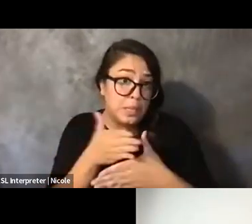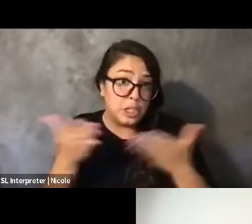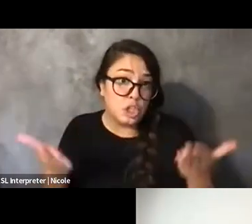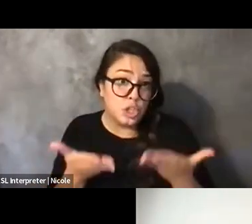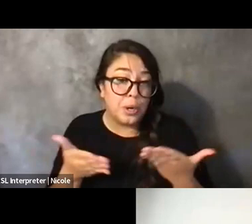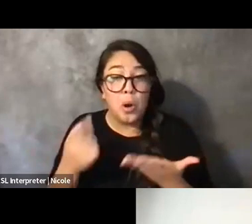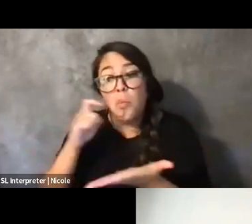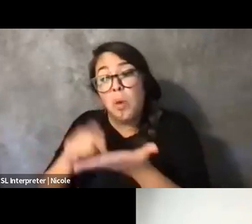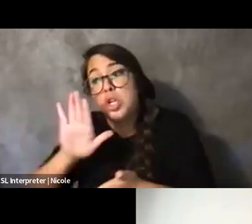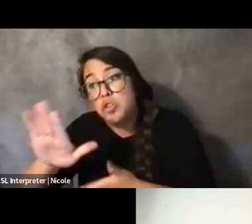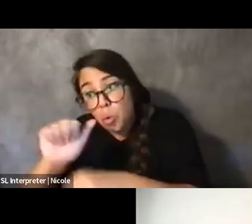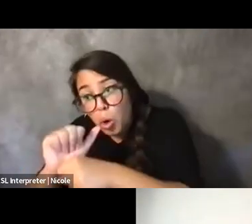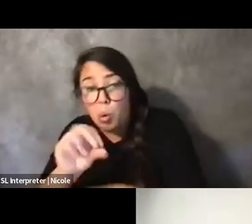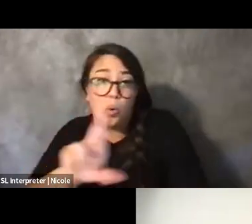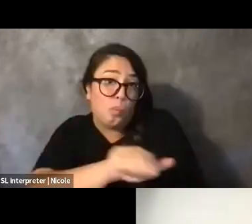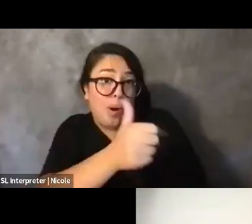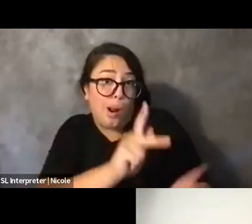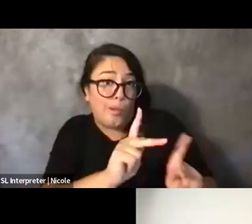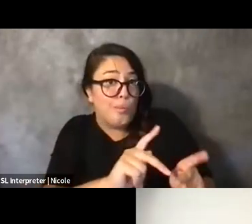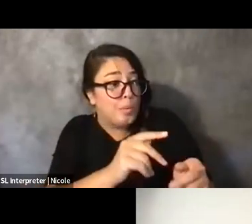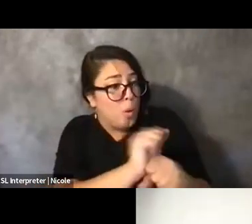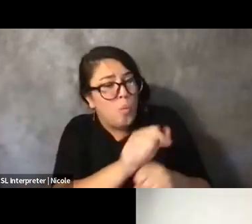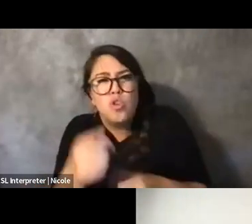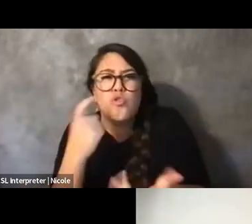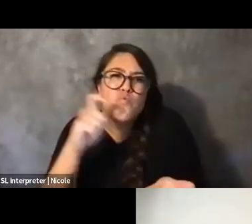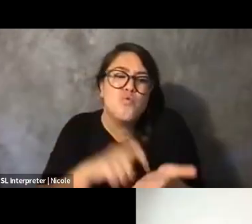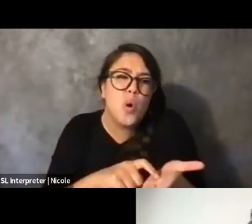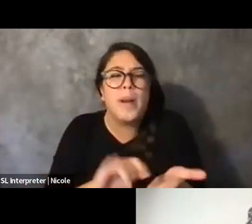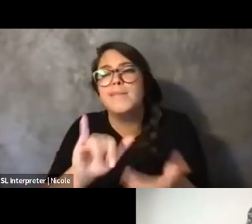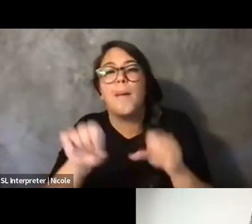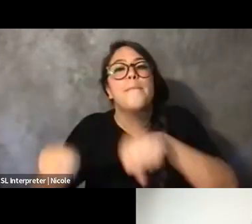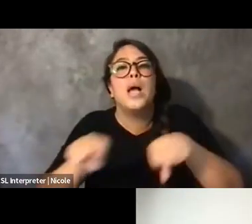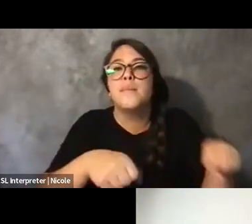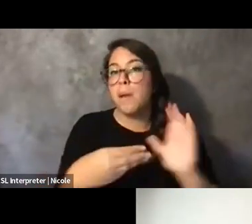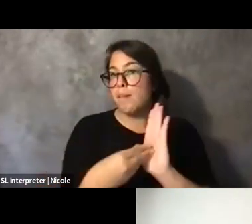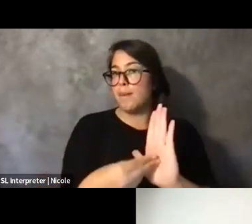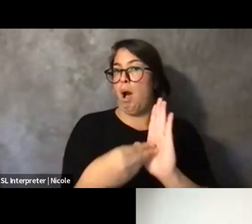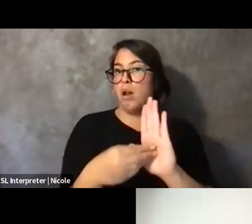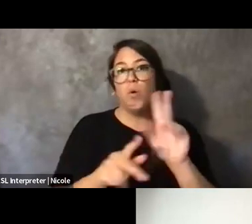where have you seen, like, possibility models of people successfully, like,